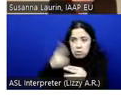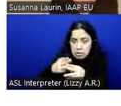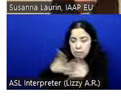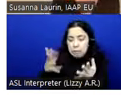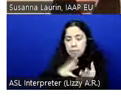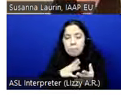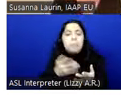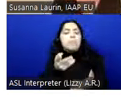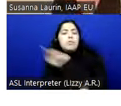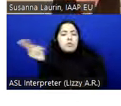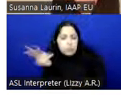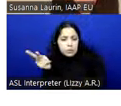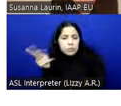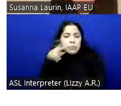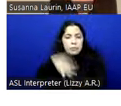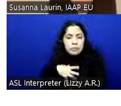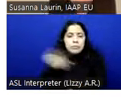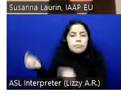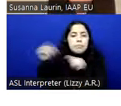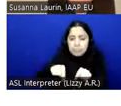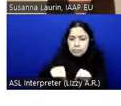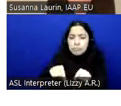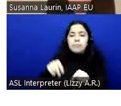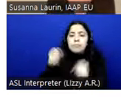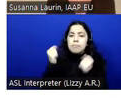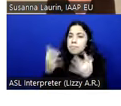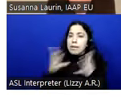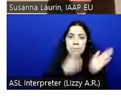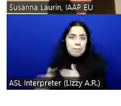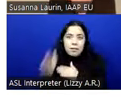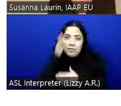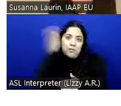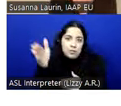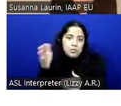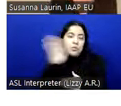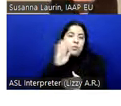hybrid event in Brussels just before the summer. I'll get back to that when we have a fixed date